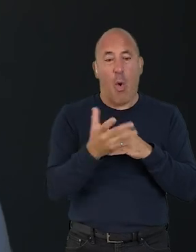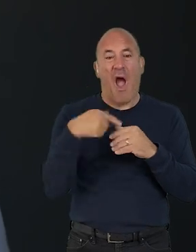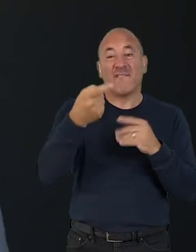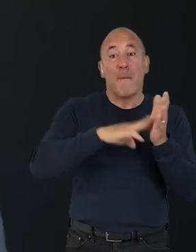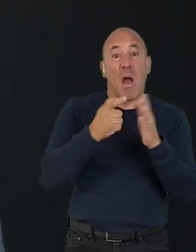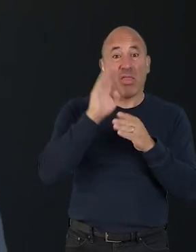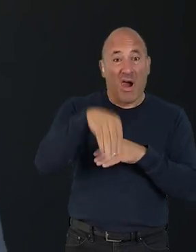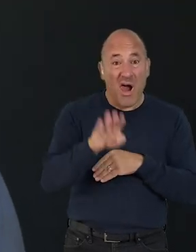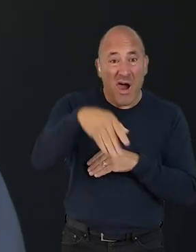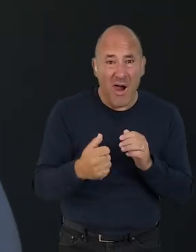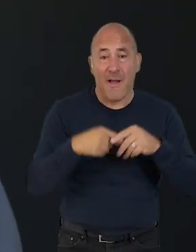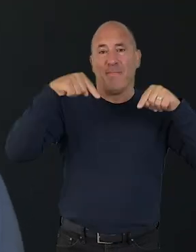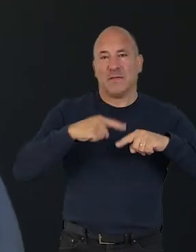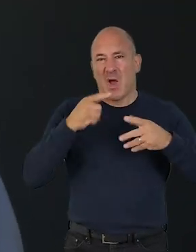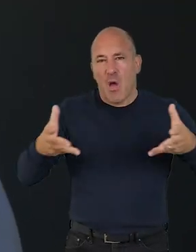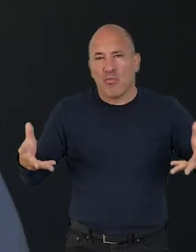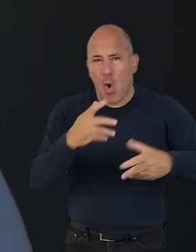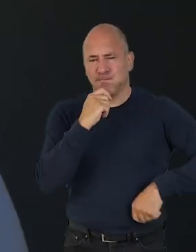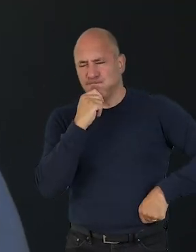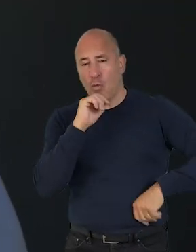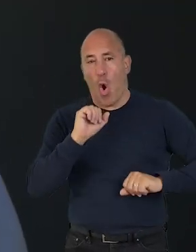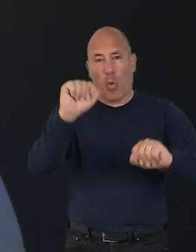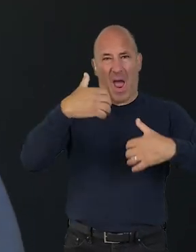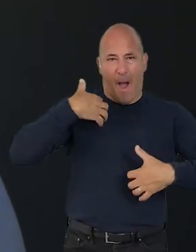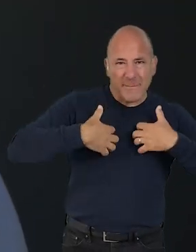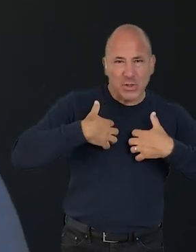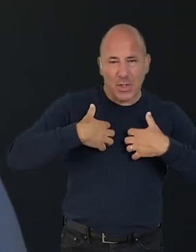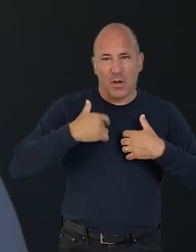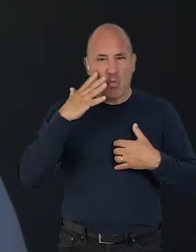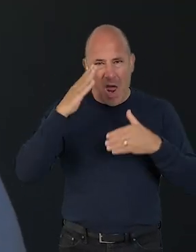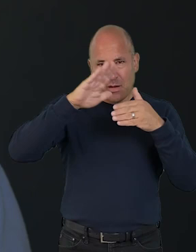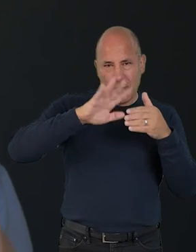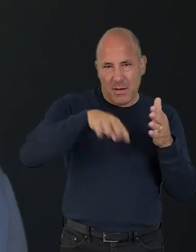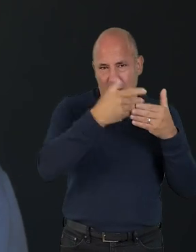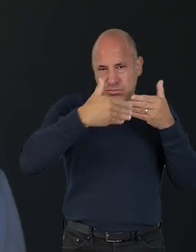or month to month. This toolkit encourages you to define your own ambition and timescales of action to be manageable